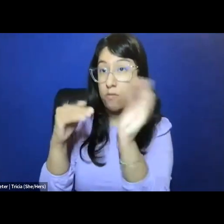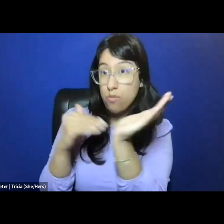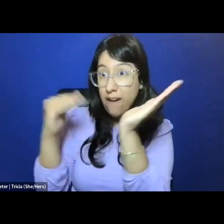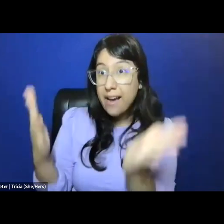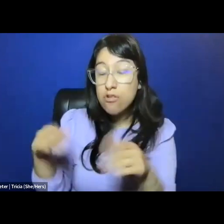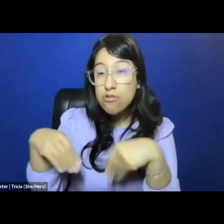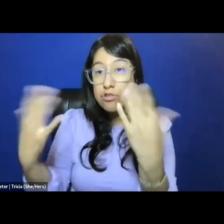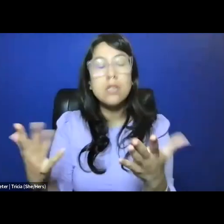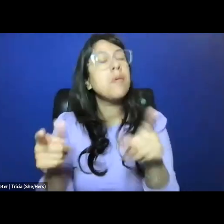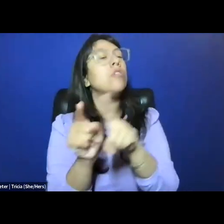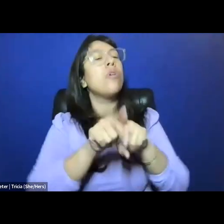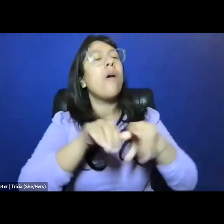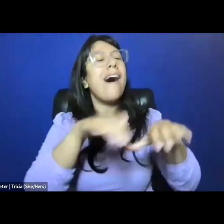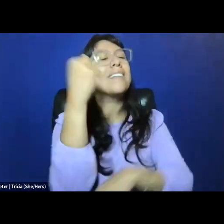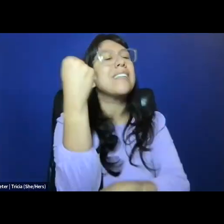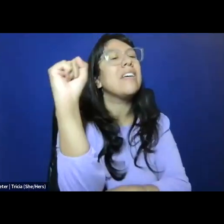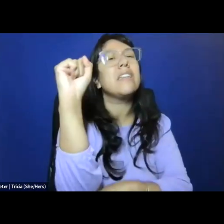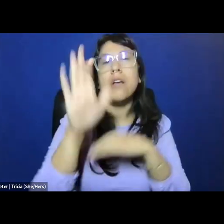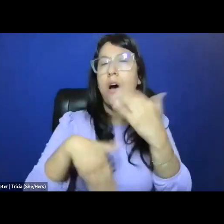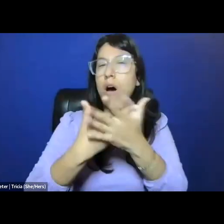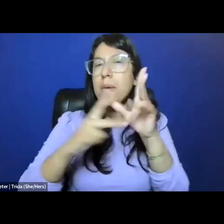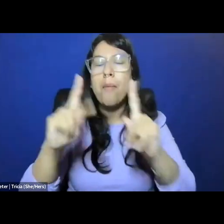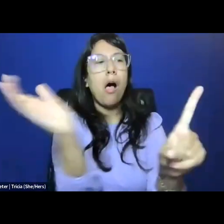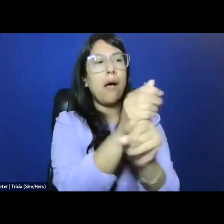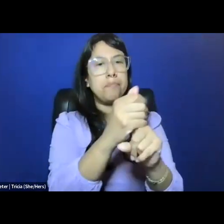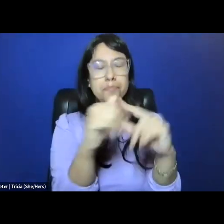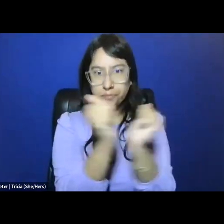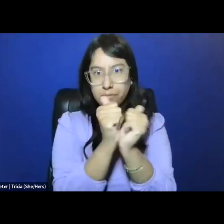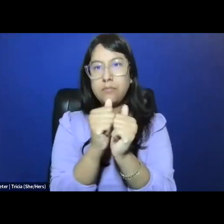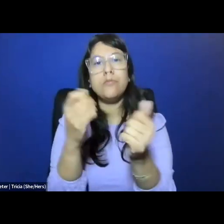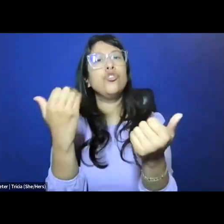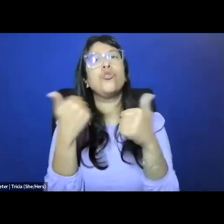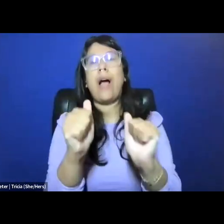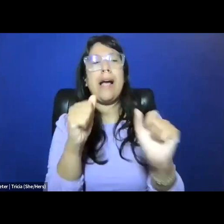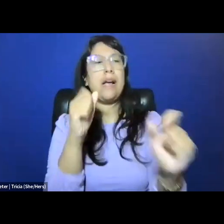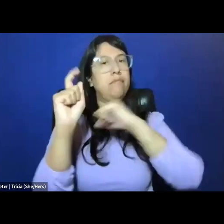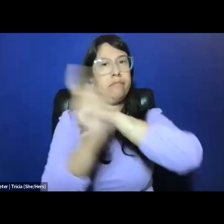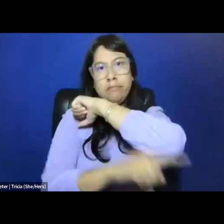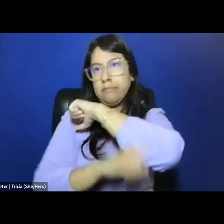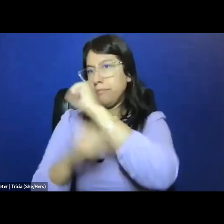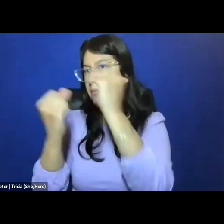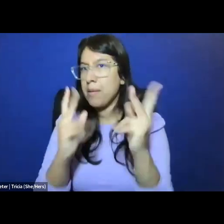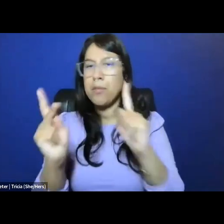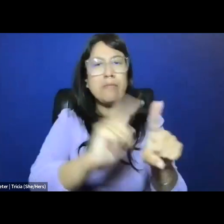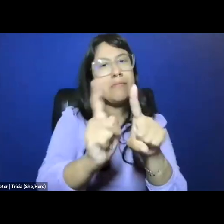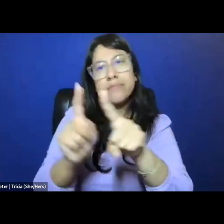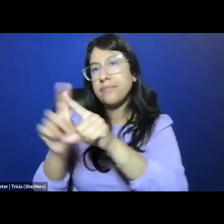but of activists and information brokers of all stripes to extradite folks across state lines to face prosecution.